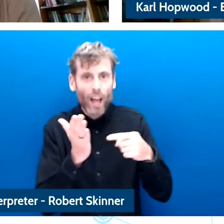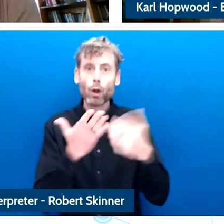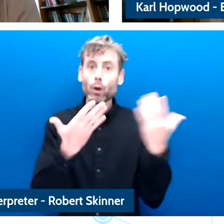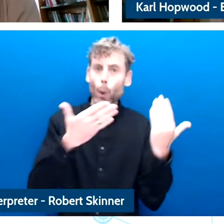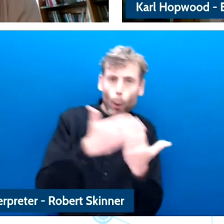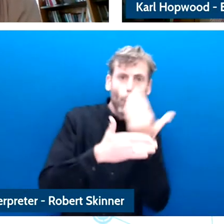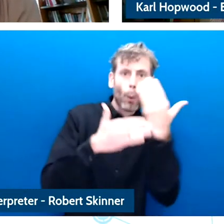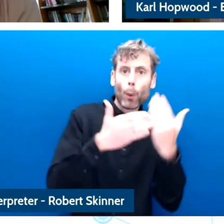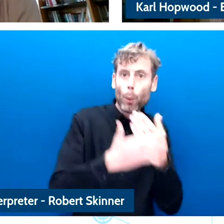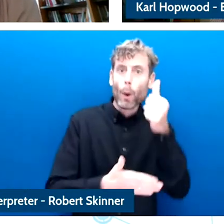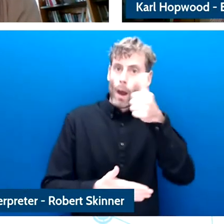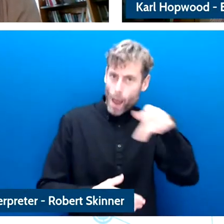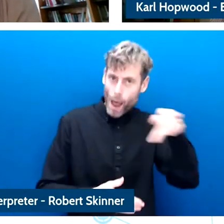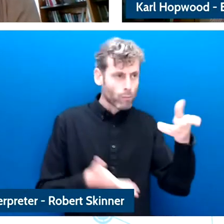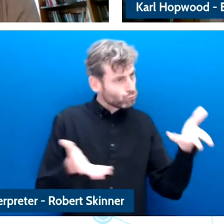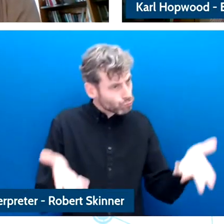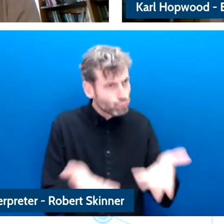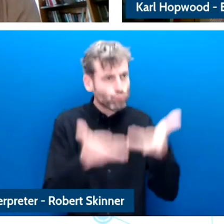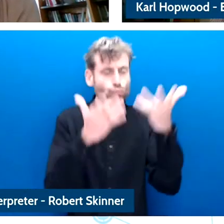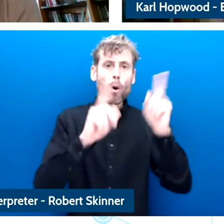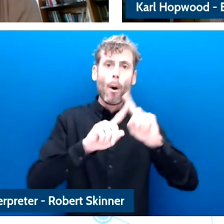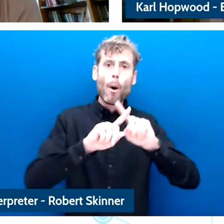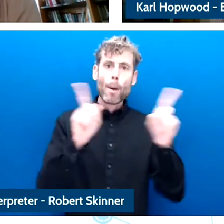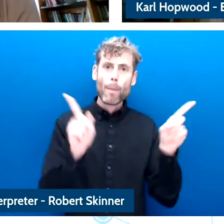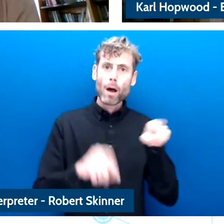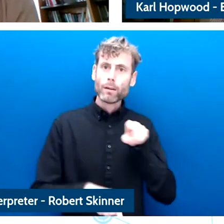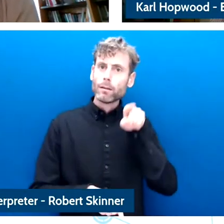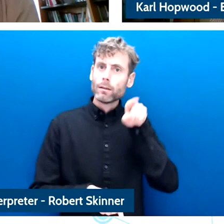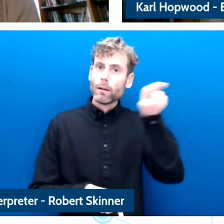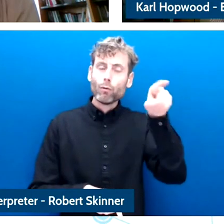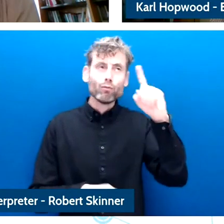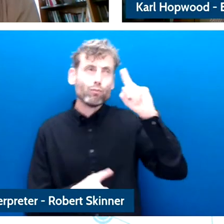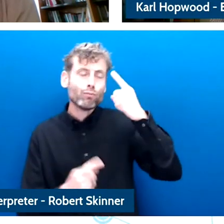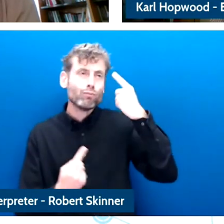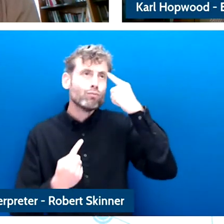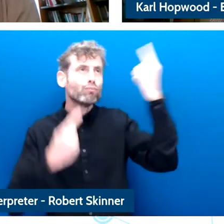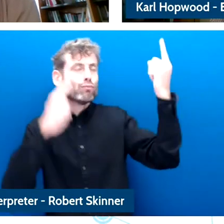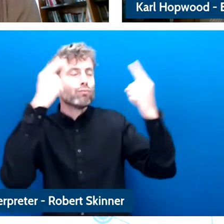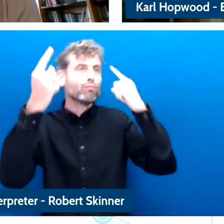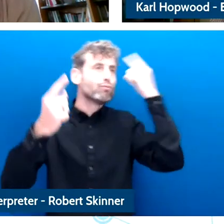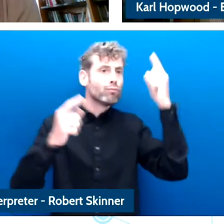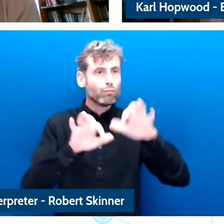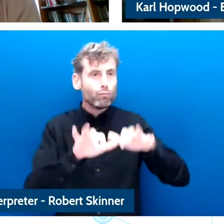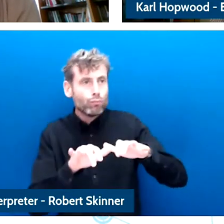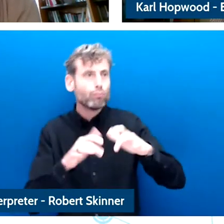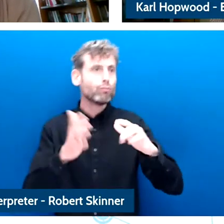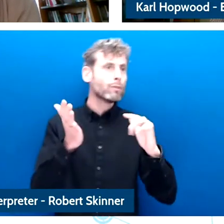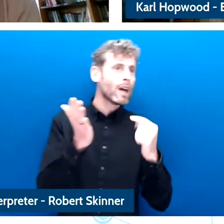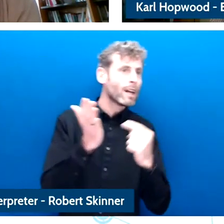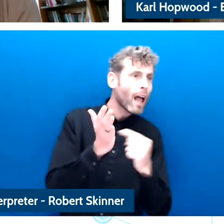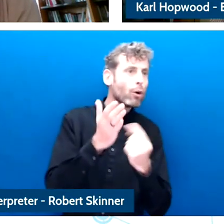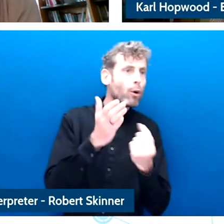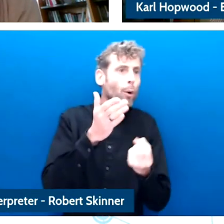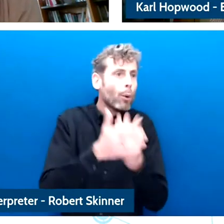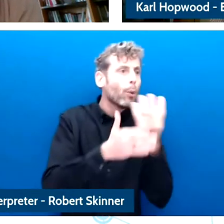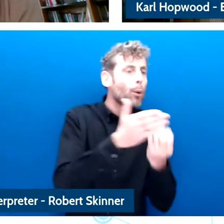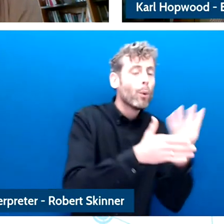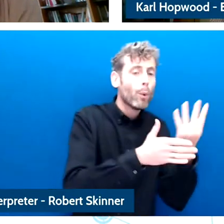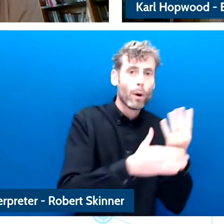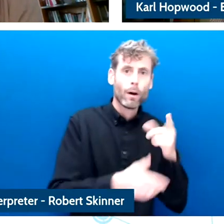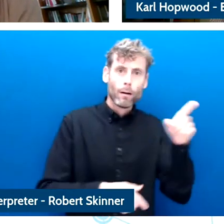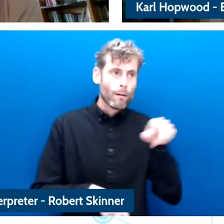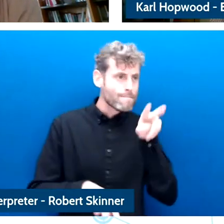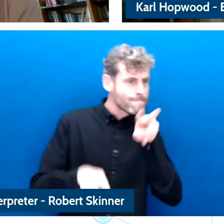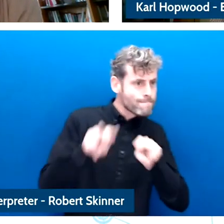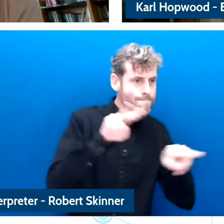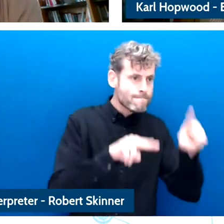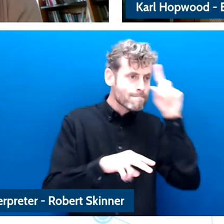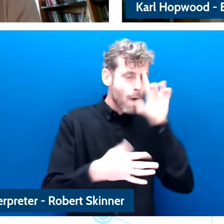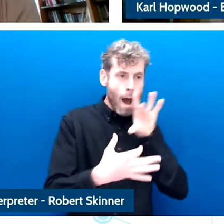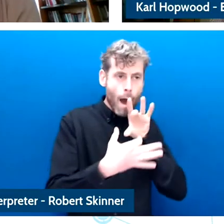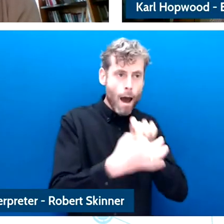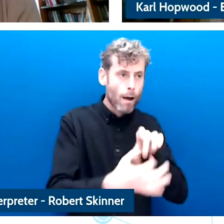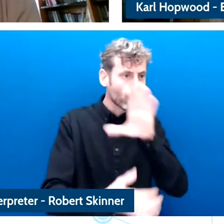So we have to be sure that somehow this is linked in with the human rights framework